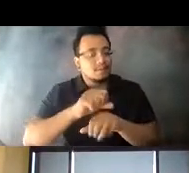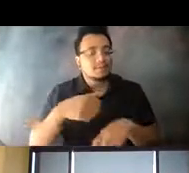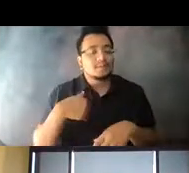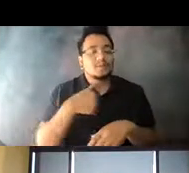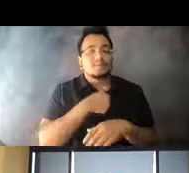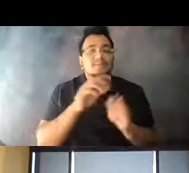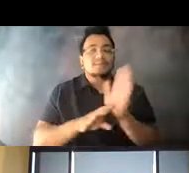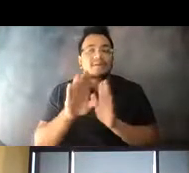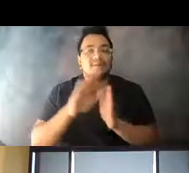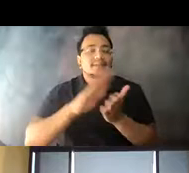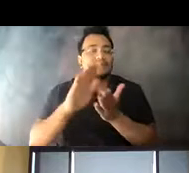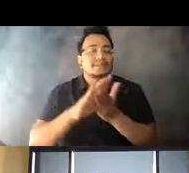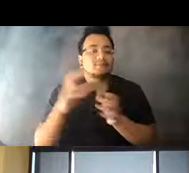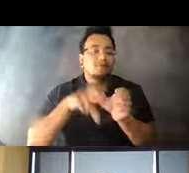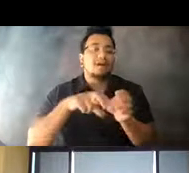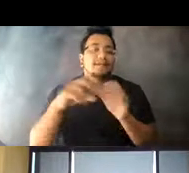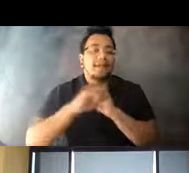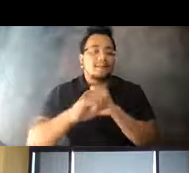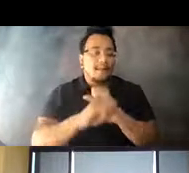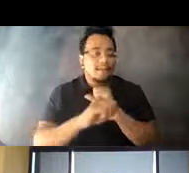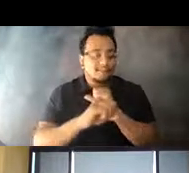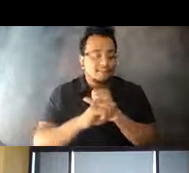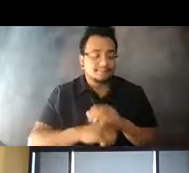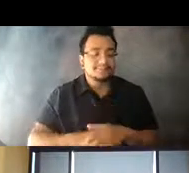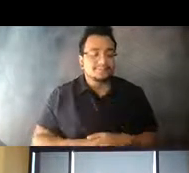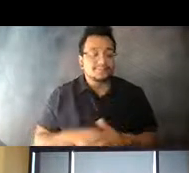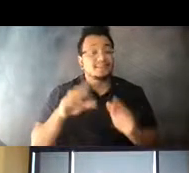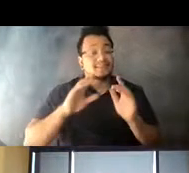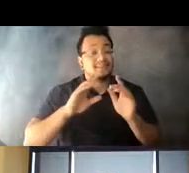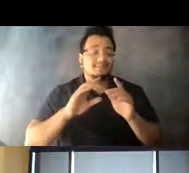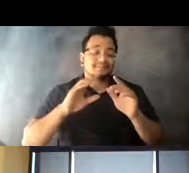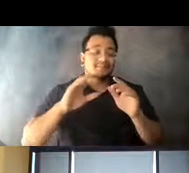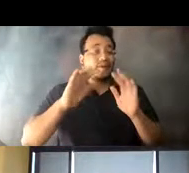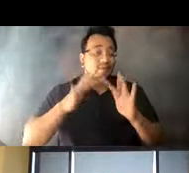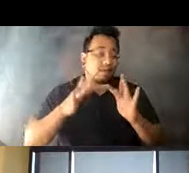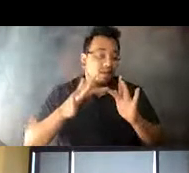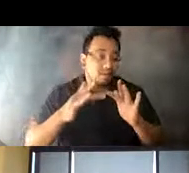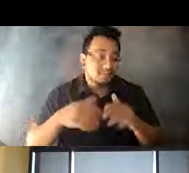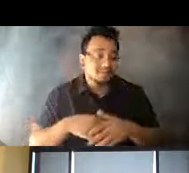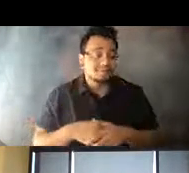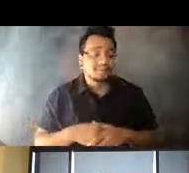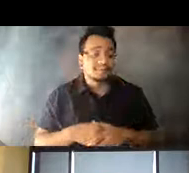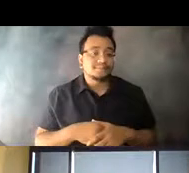14:42:28 campaign. 14:42:36 This was largely a digital campaign, but it was also supported by an outdoor campaign